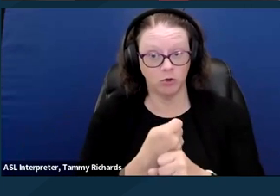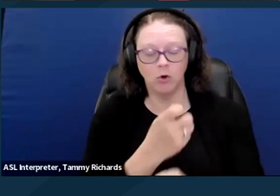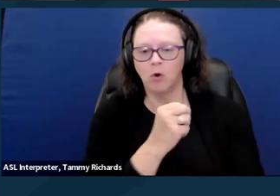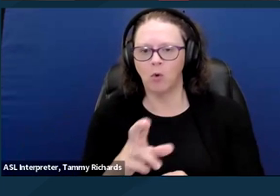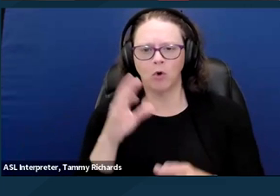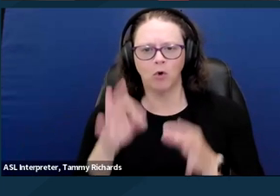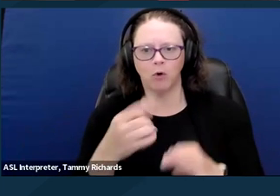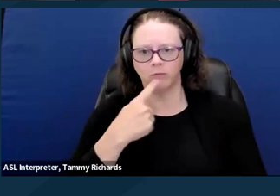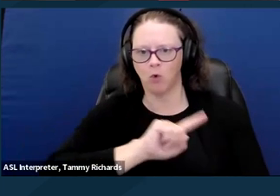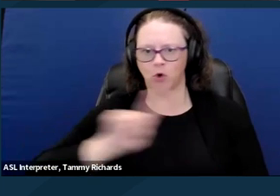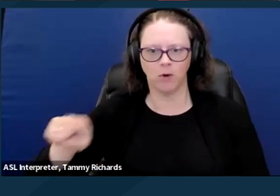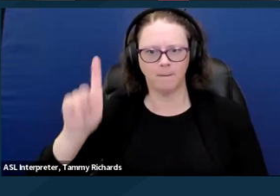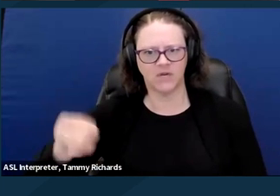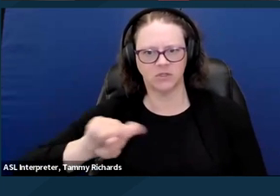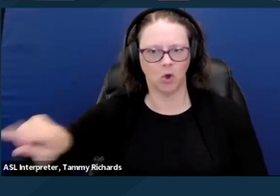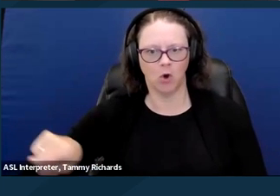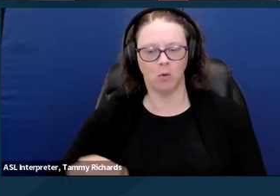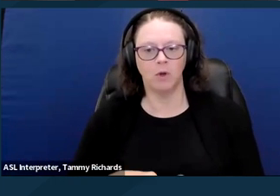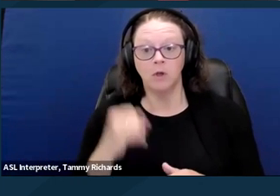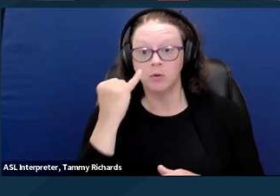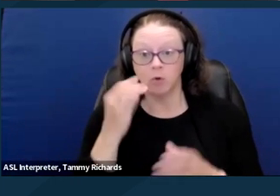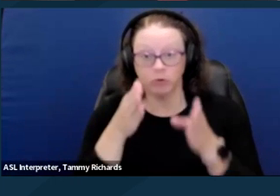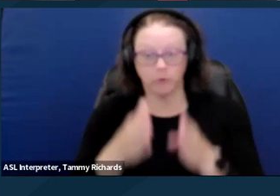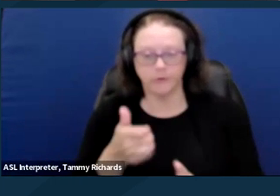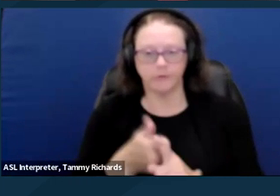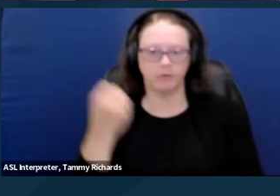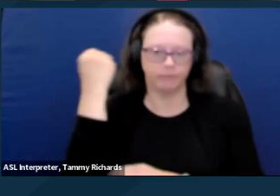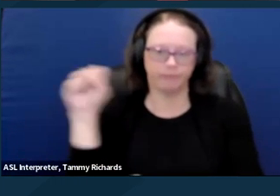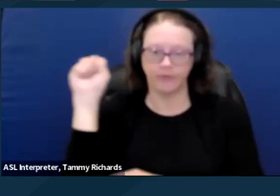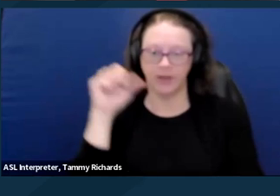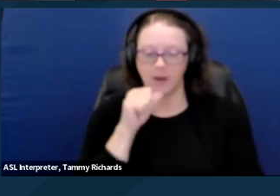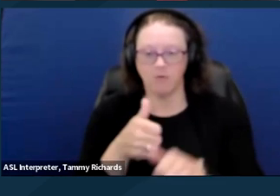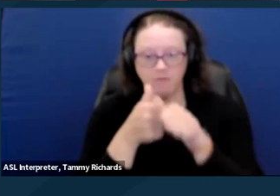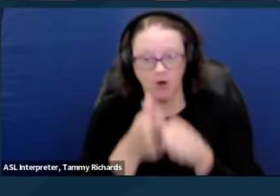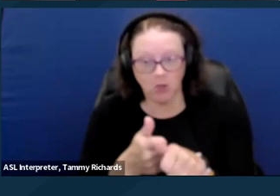Then if you don't follow that treatment plan, you could get placed into a conservatorship,